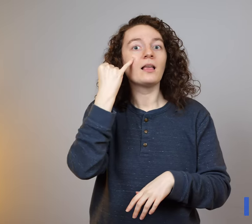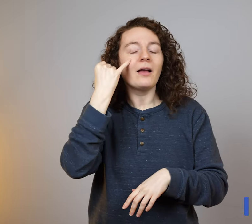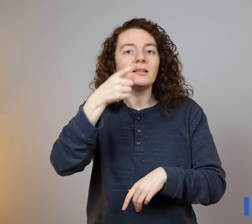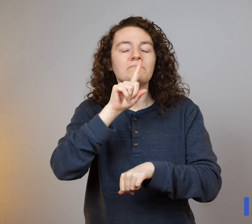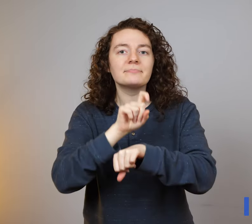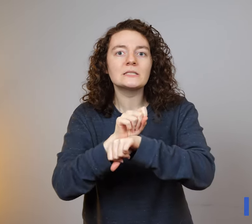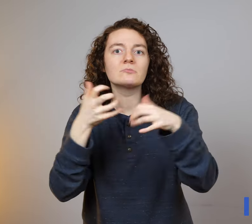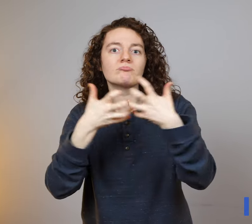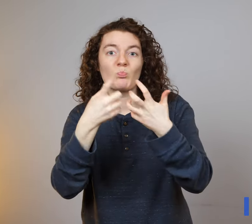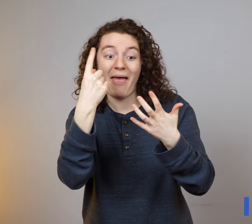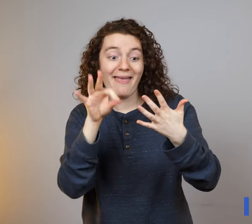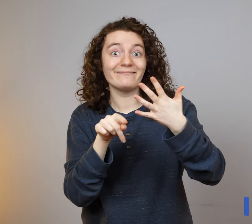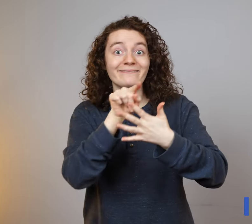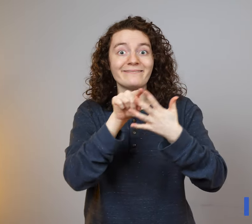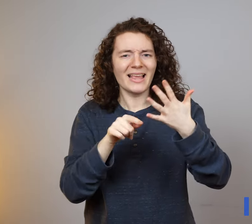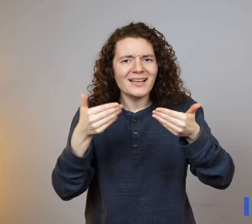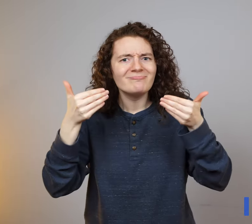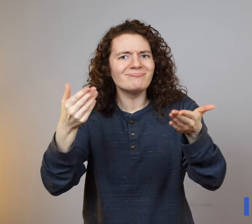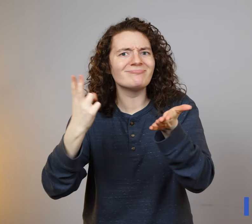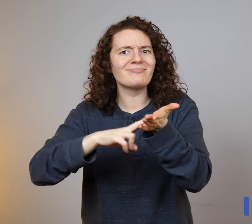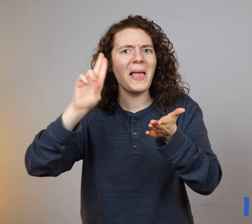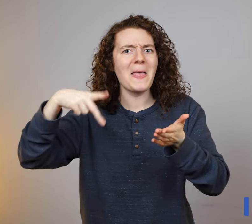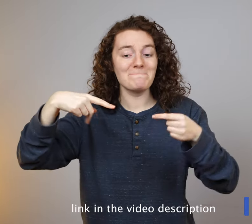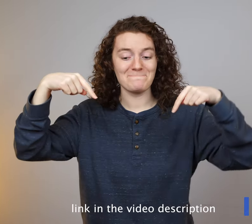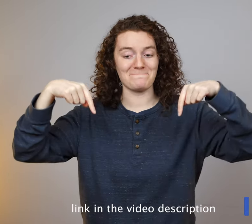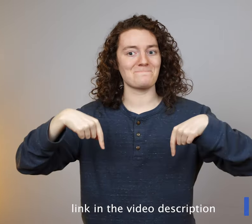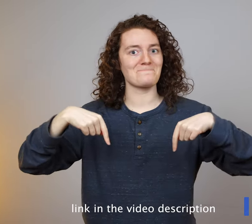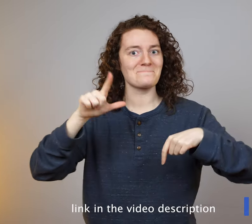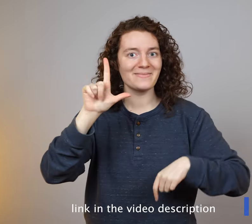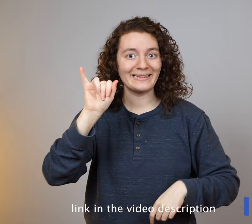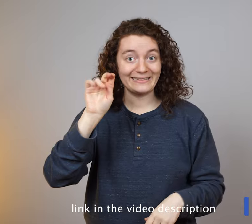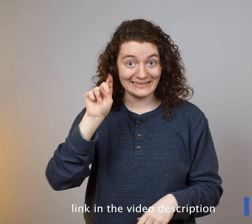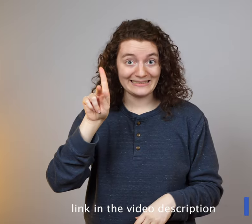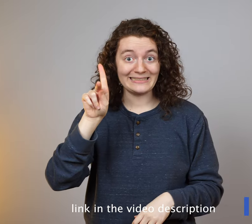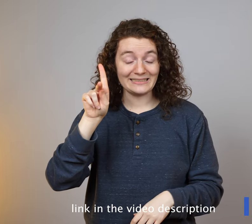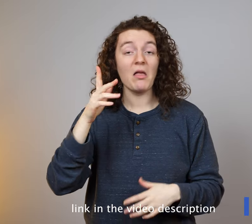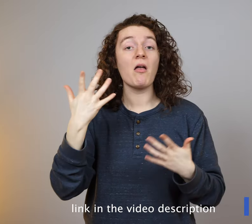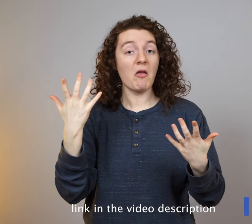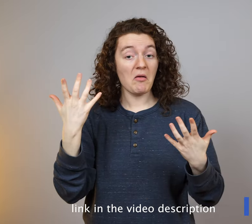If you fit any of these criteria, you can sign up at the link in the video description below.